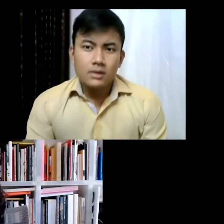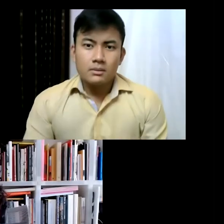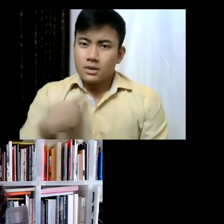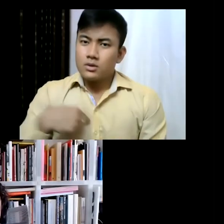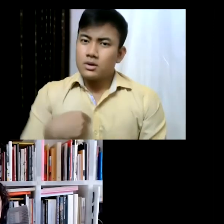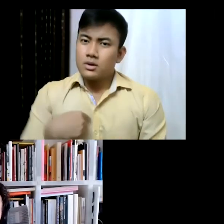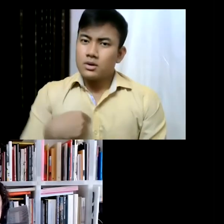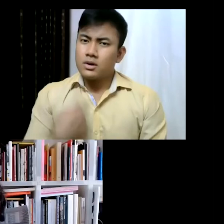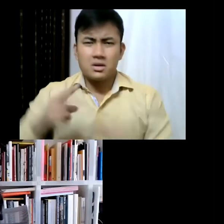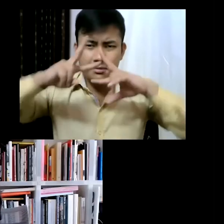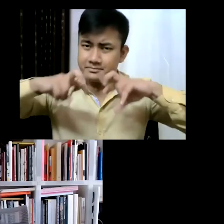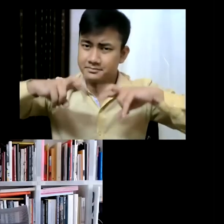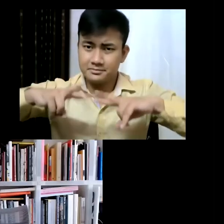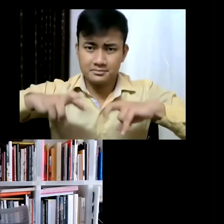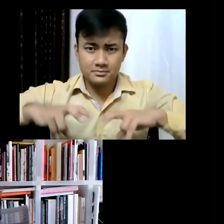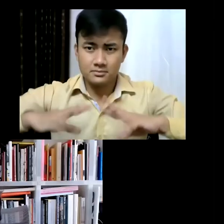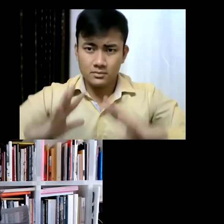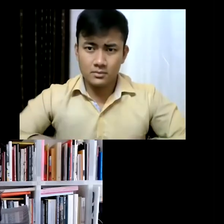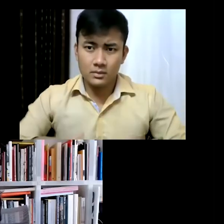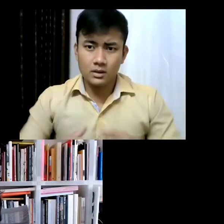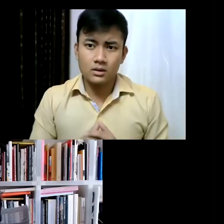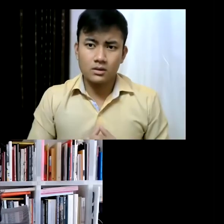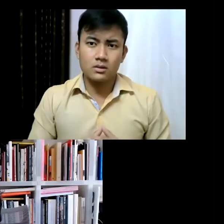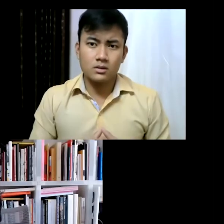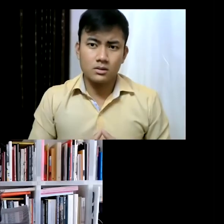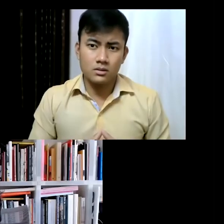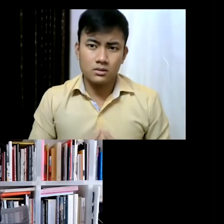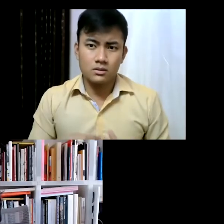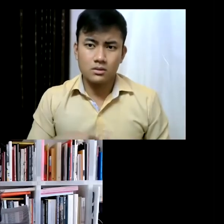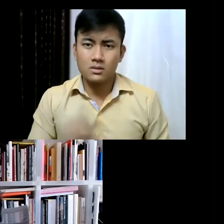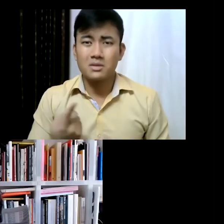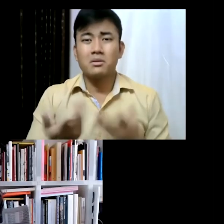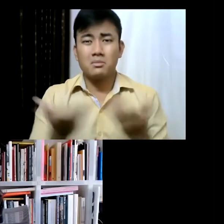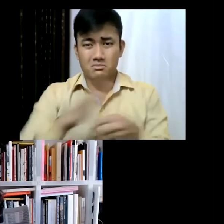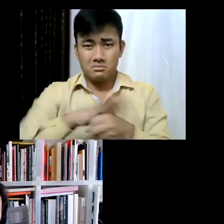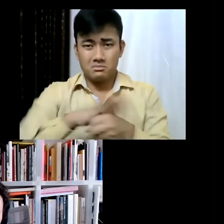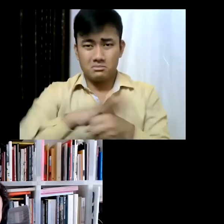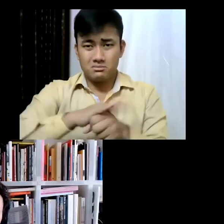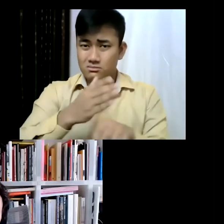I've had because of especially because of the restrictions in traveling, I had people that